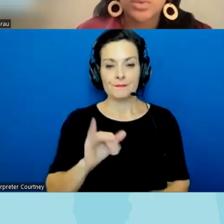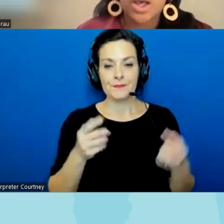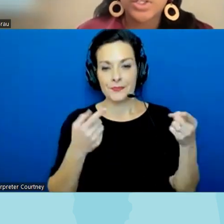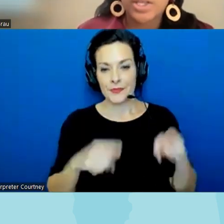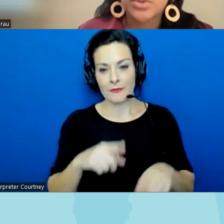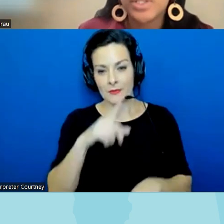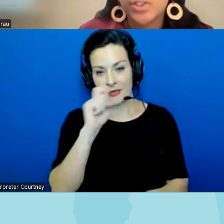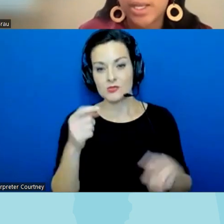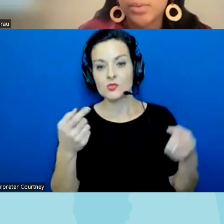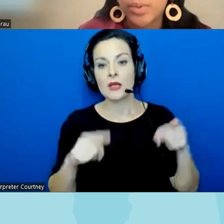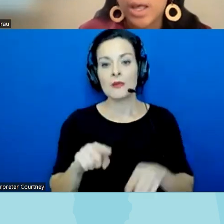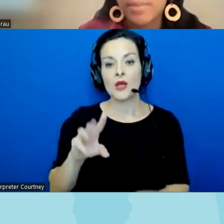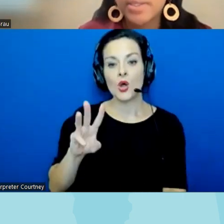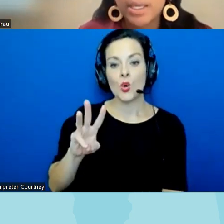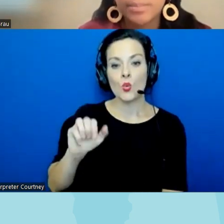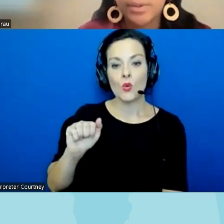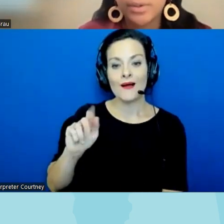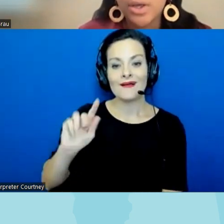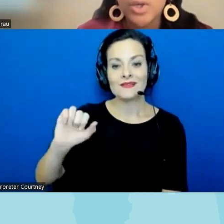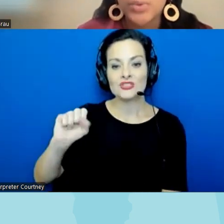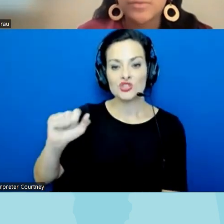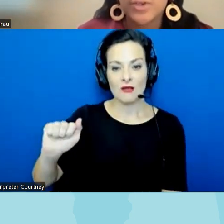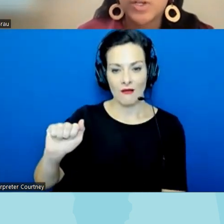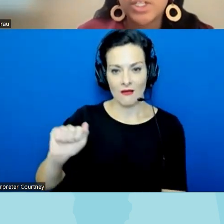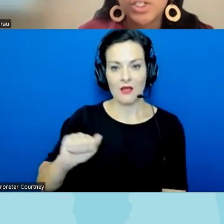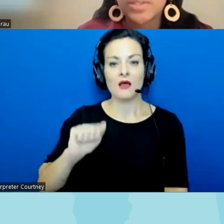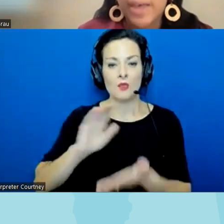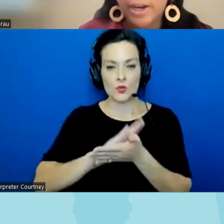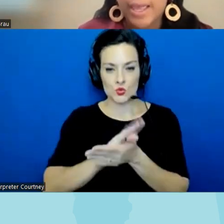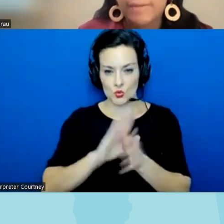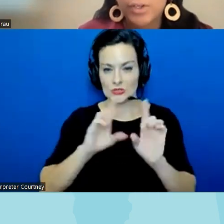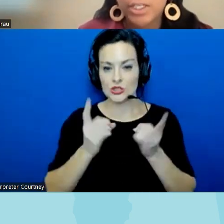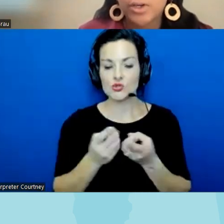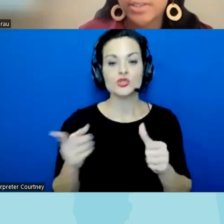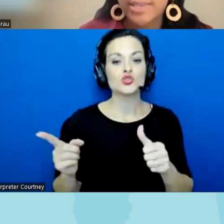wakaa school district U Melissa Temple who was a first grade teacher was fired after she criticized